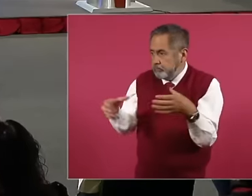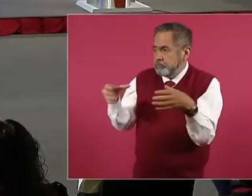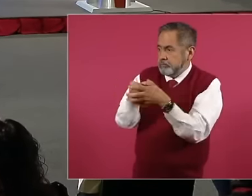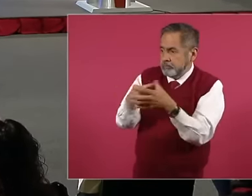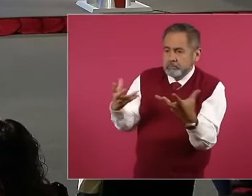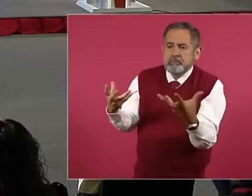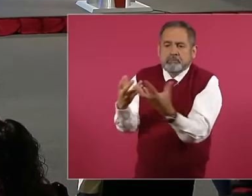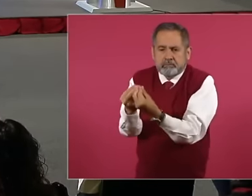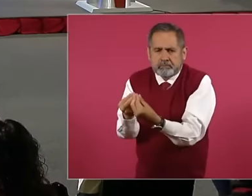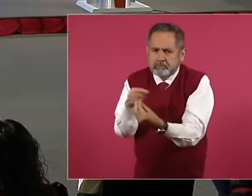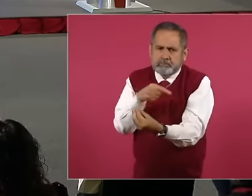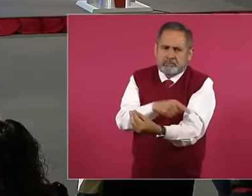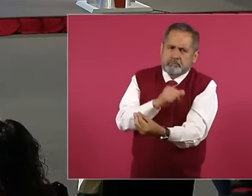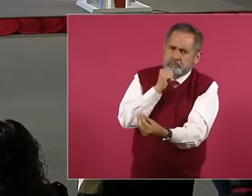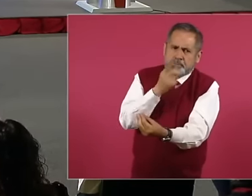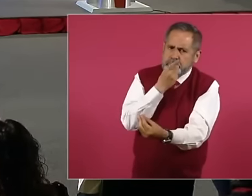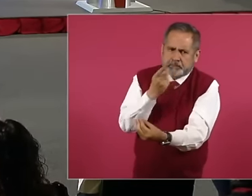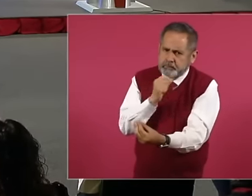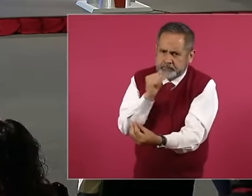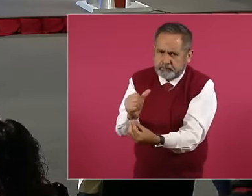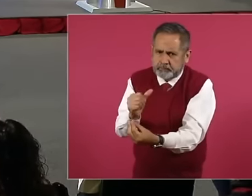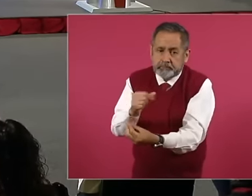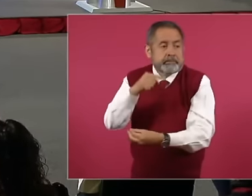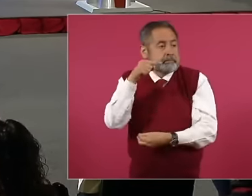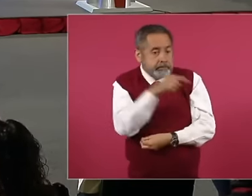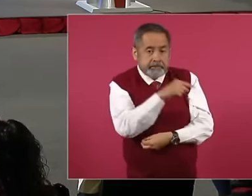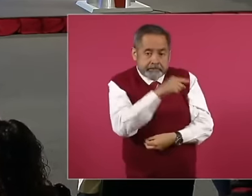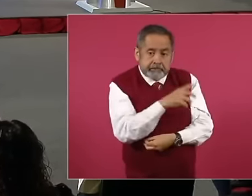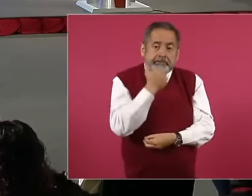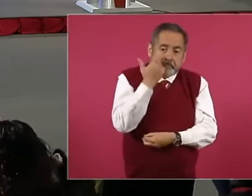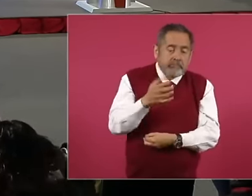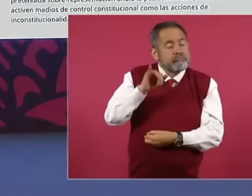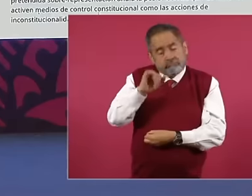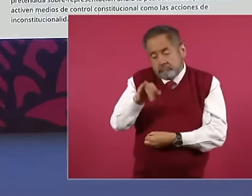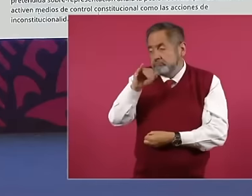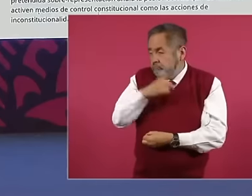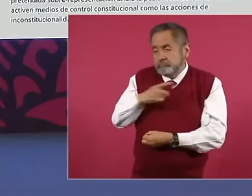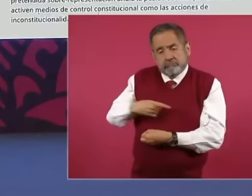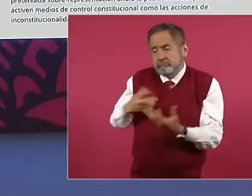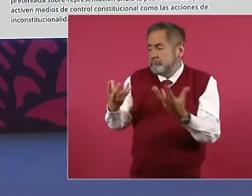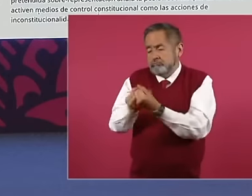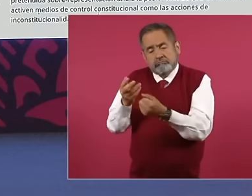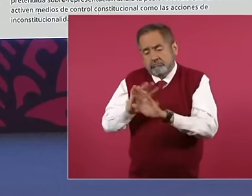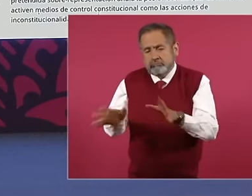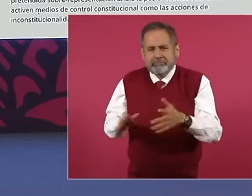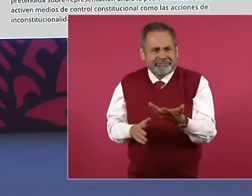coalitions so there has to be an interpretation even when the constitution